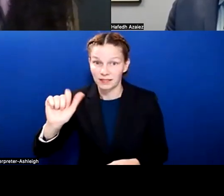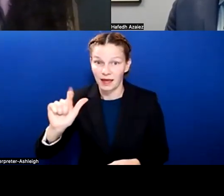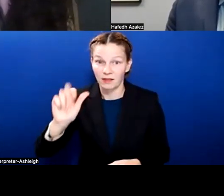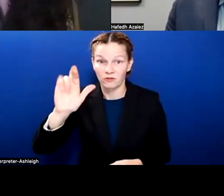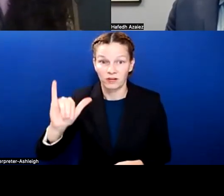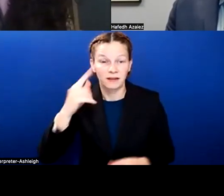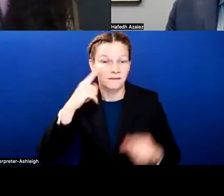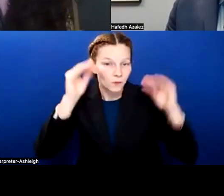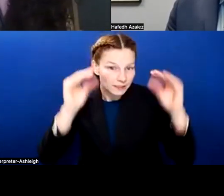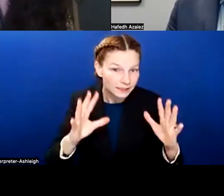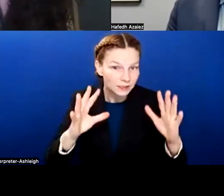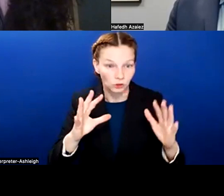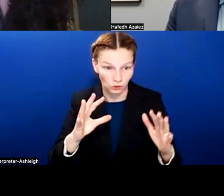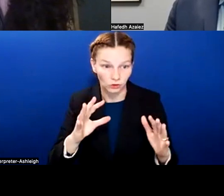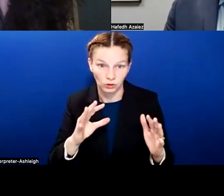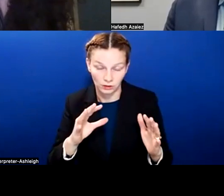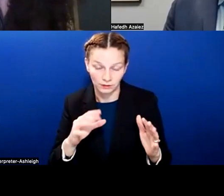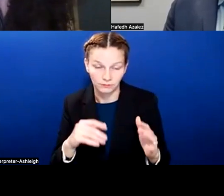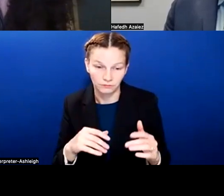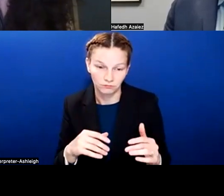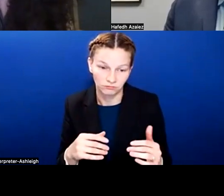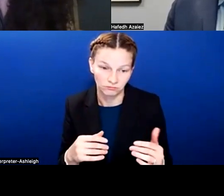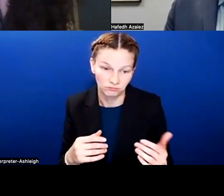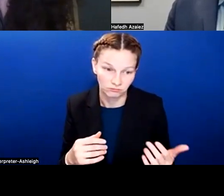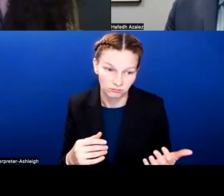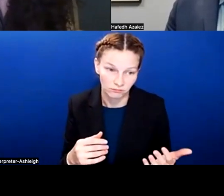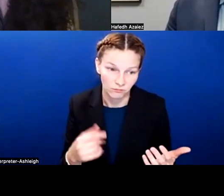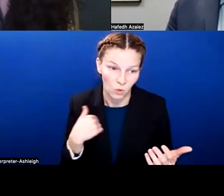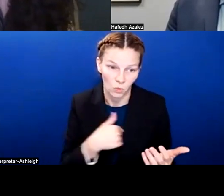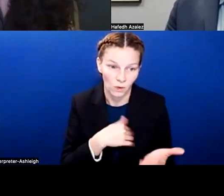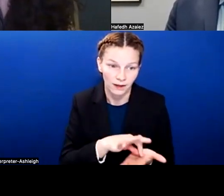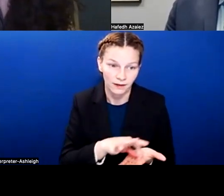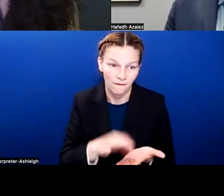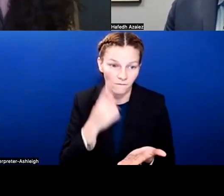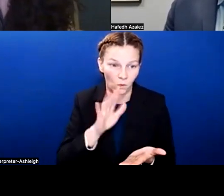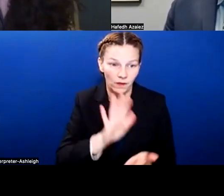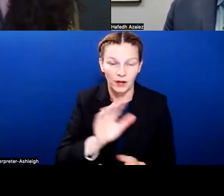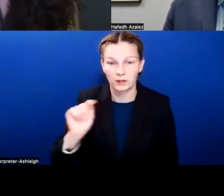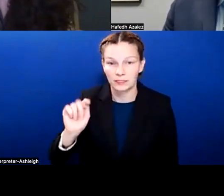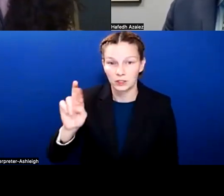which is part of like we can't order their TRS, which is the teacher retirement system.